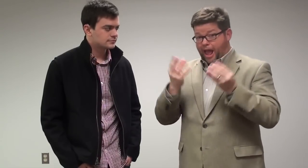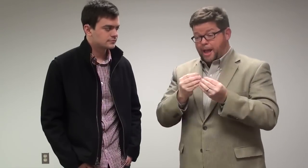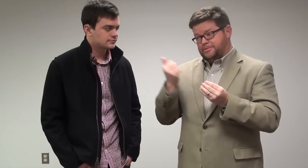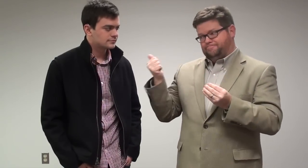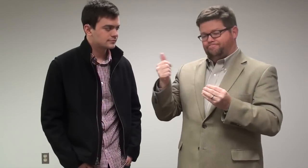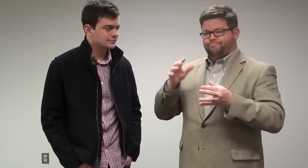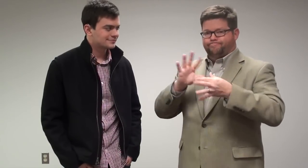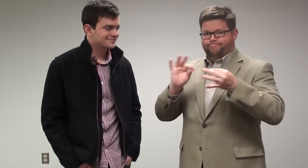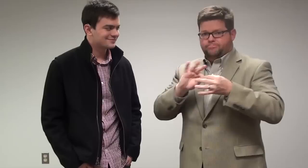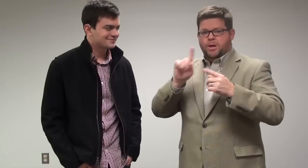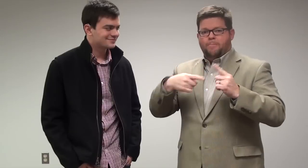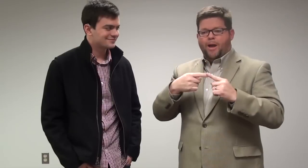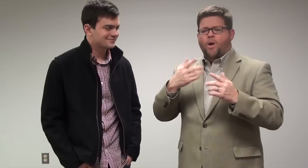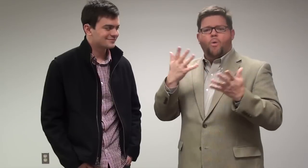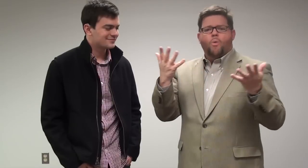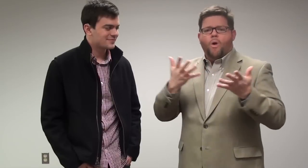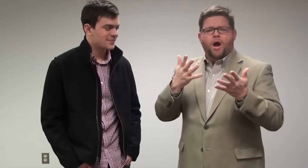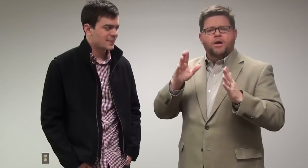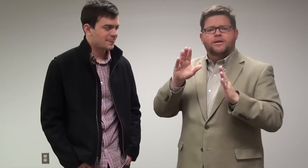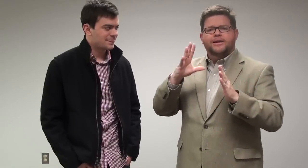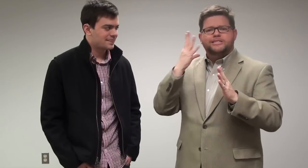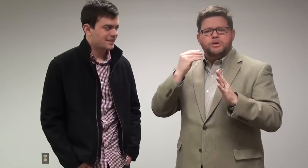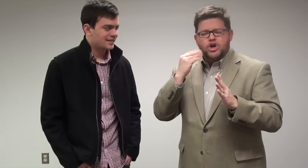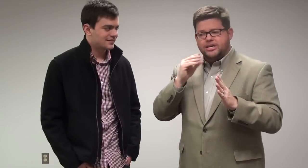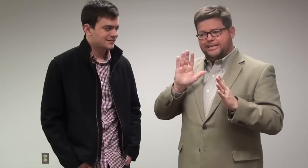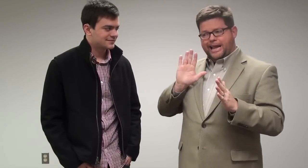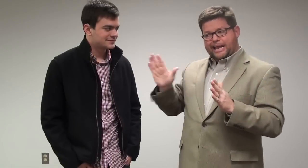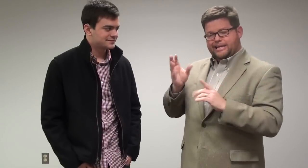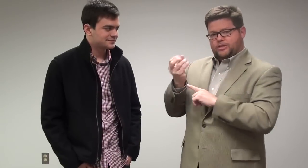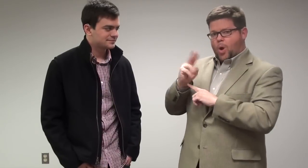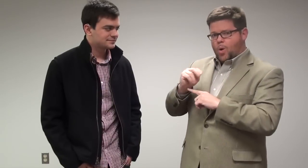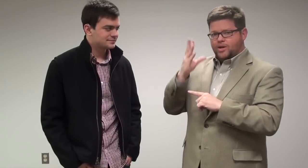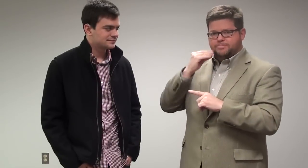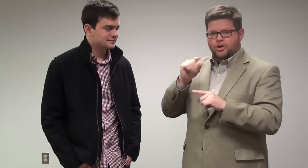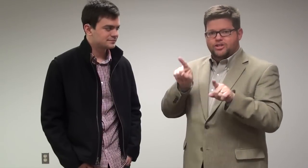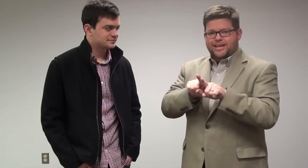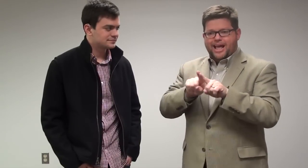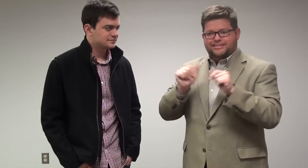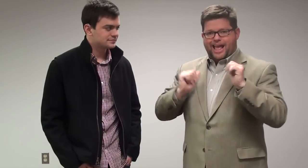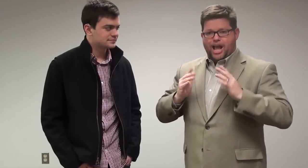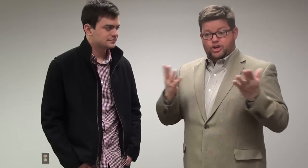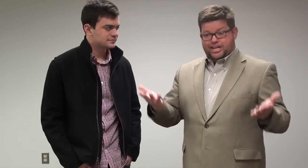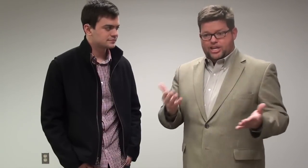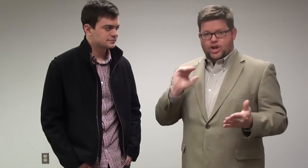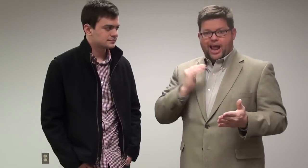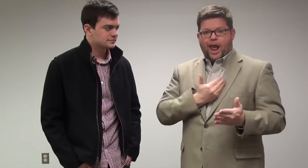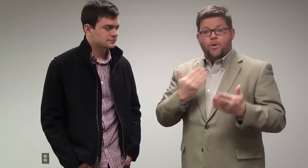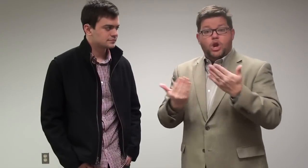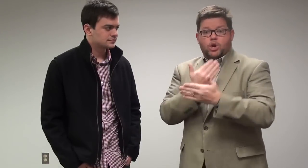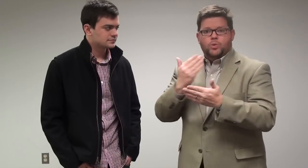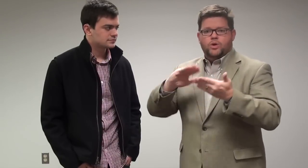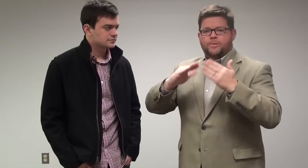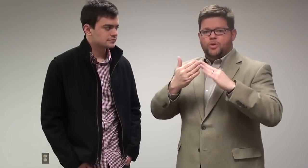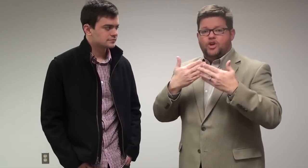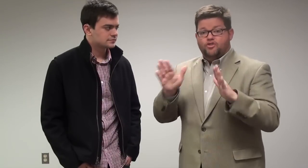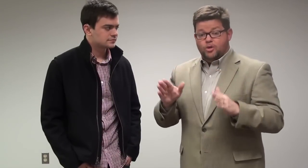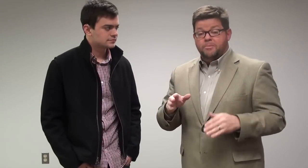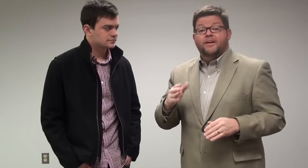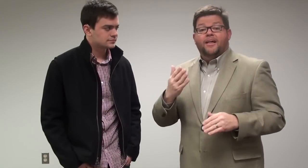Tad is here to discuss his experiences as an actor in our new community room at DHCC.